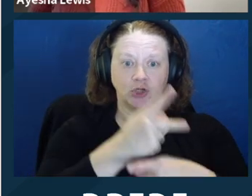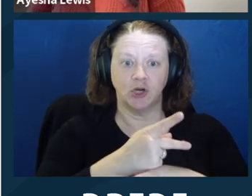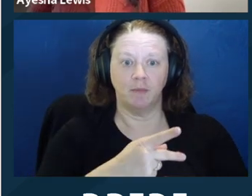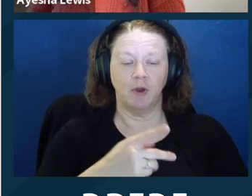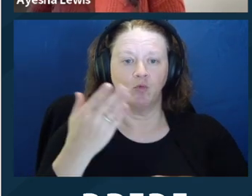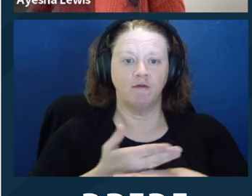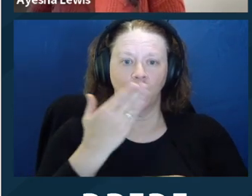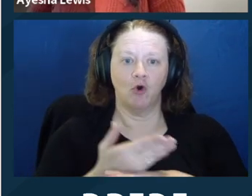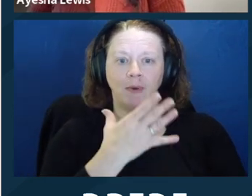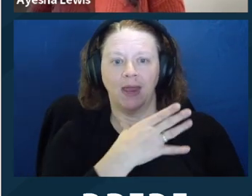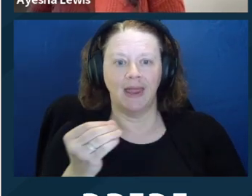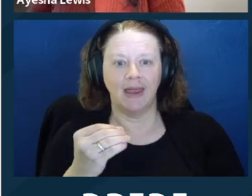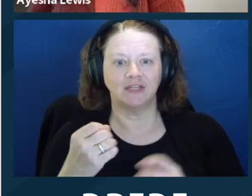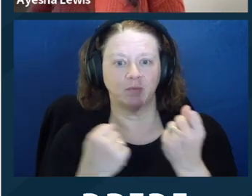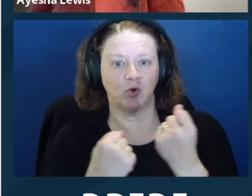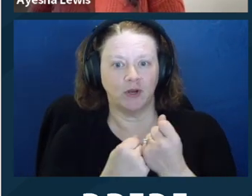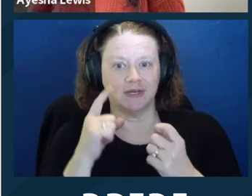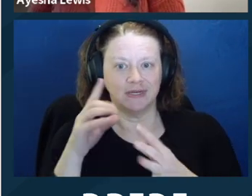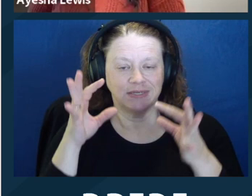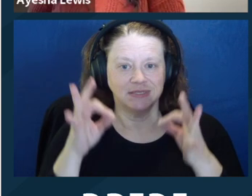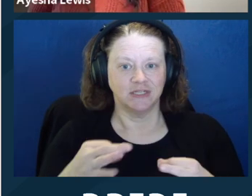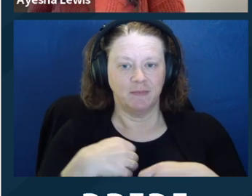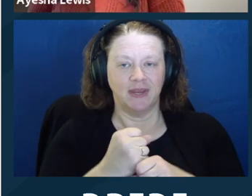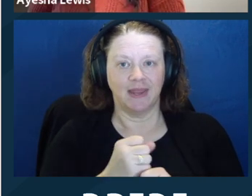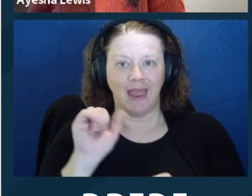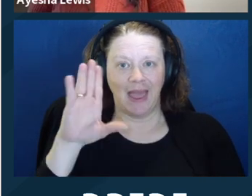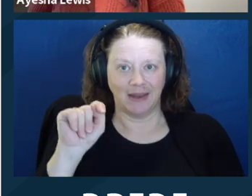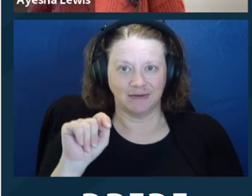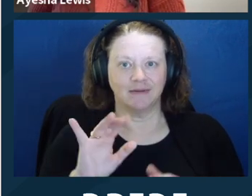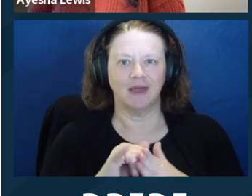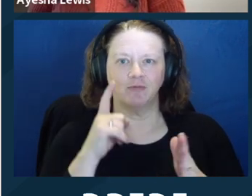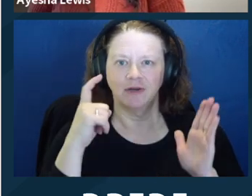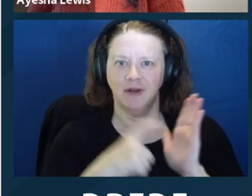way for people with disabilities to strengthen their capacity and make their own choices.